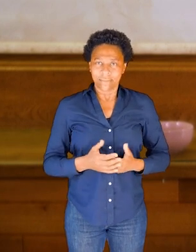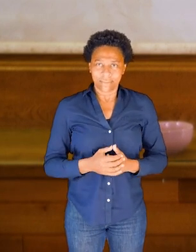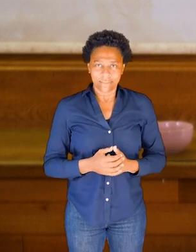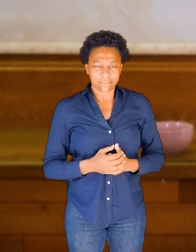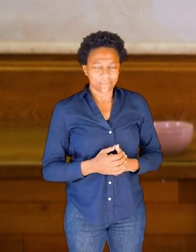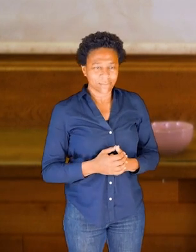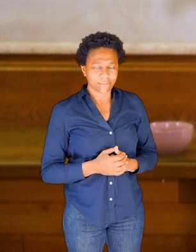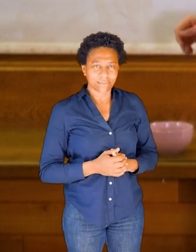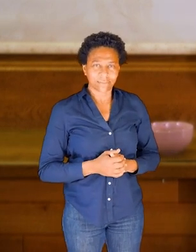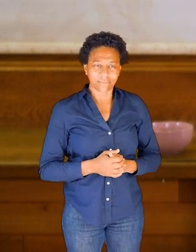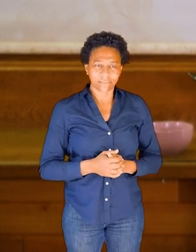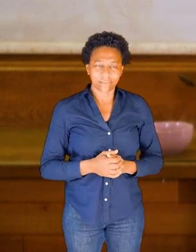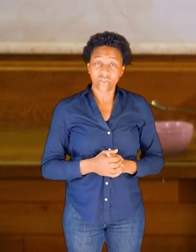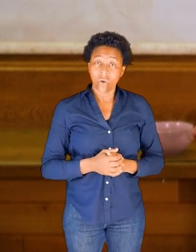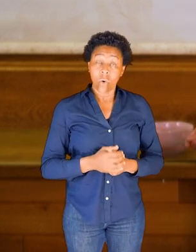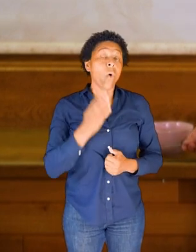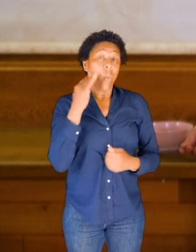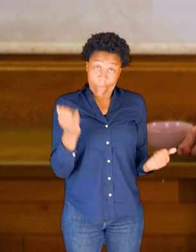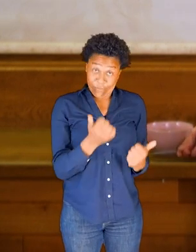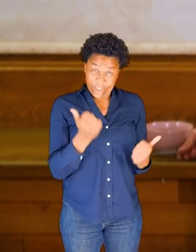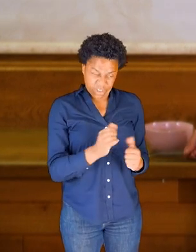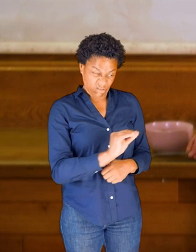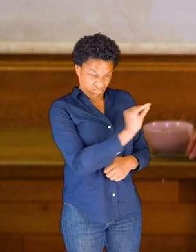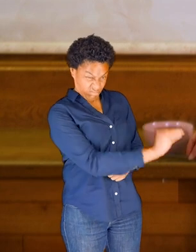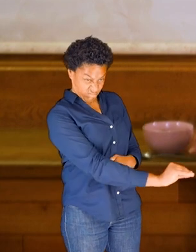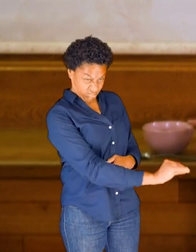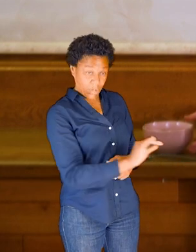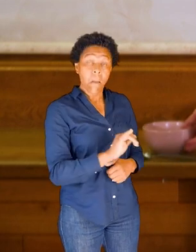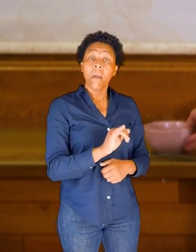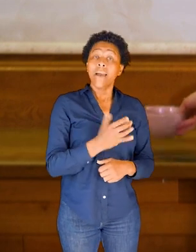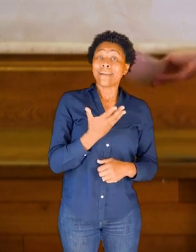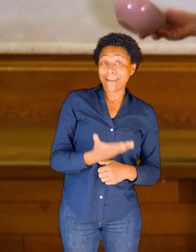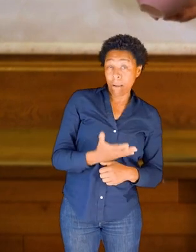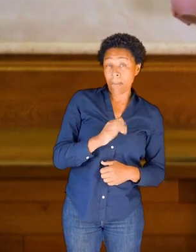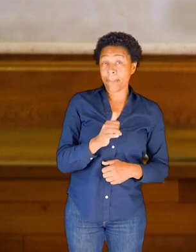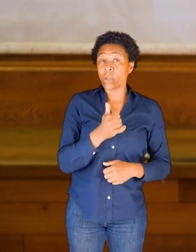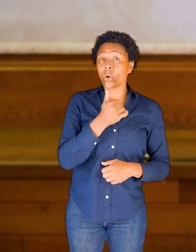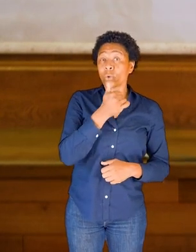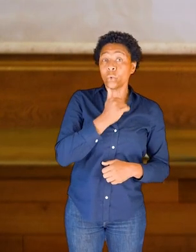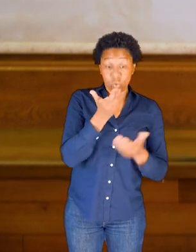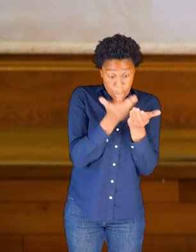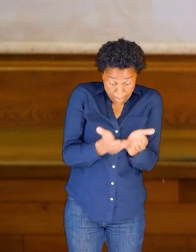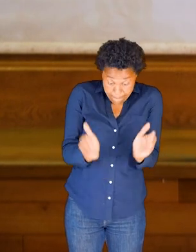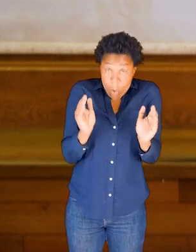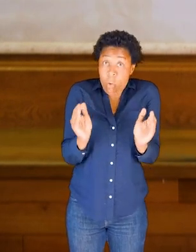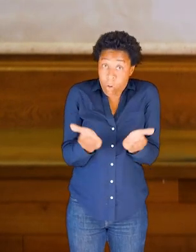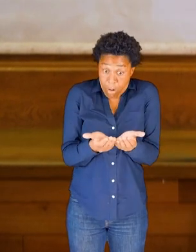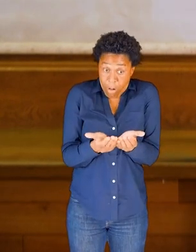And then you can let that one go when you're ready. And if you have one, take your bowl.